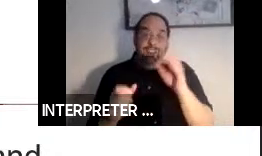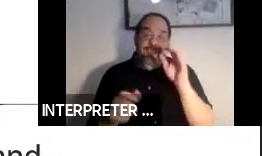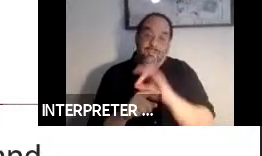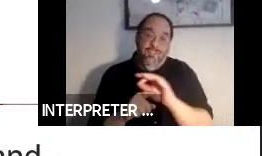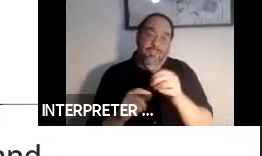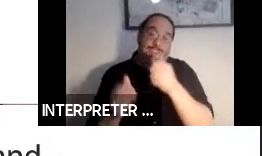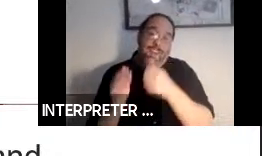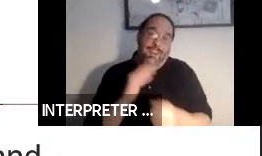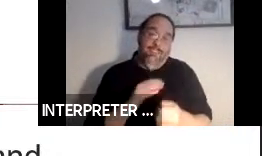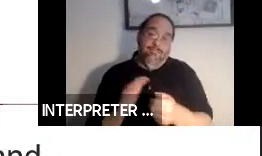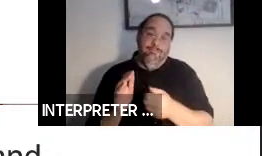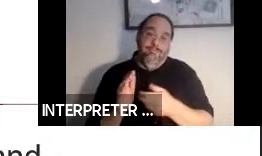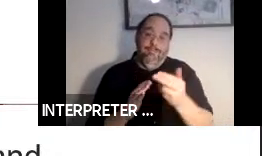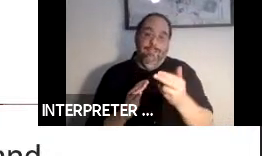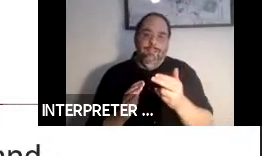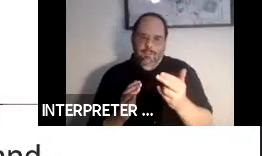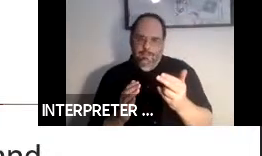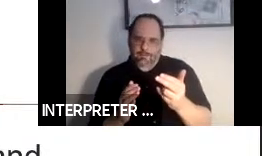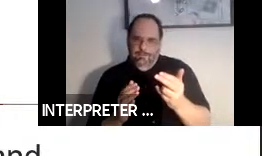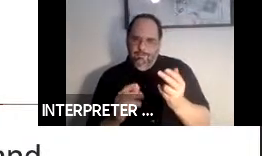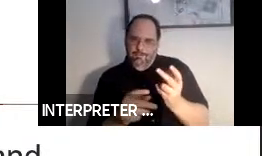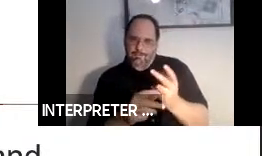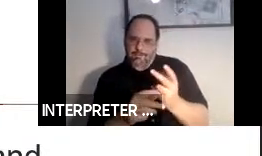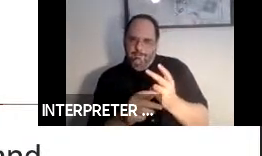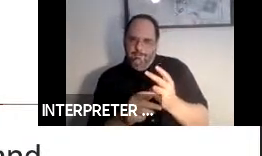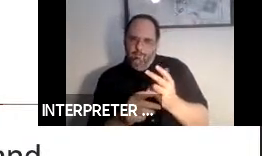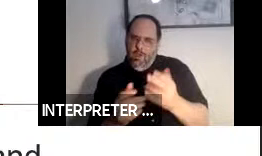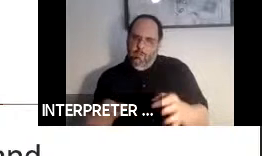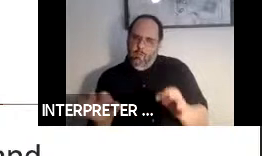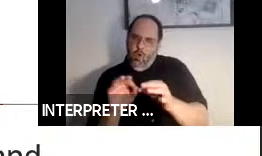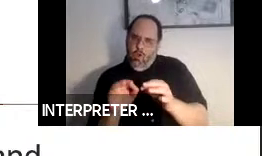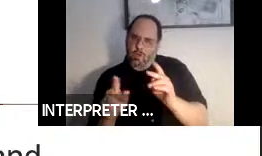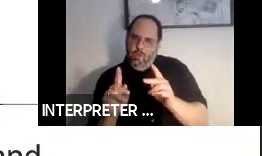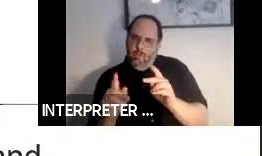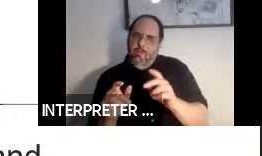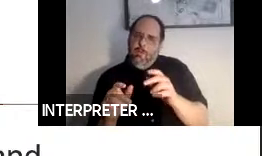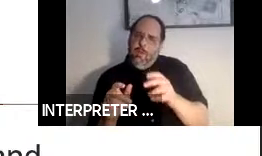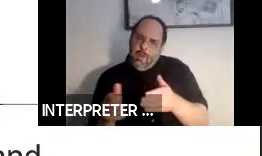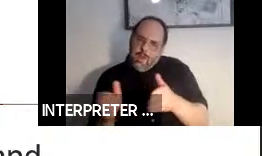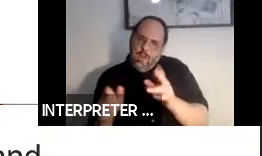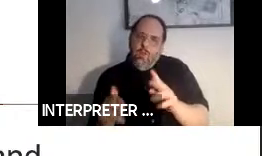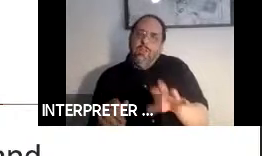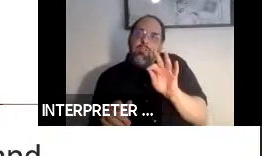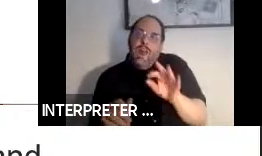And so surfacing what matters for an individual is going to be important especially when there is no